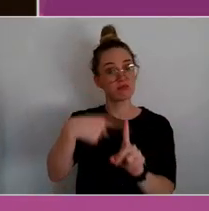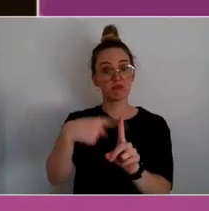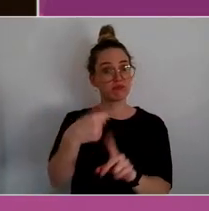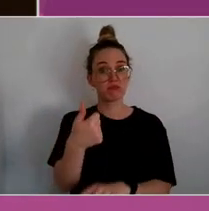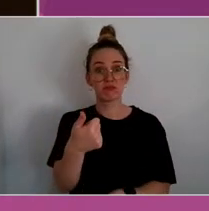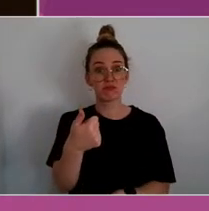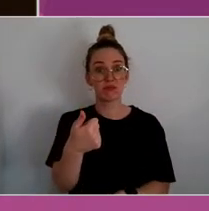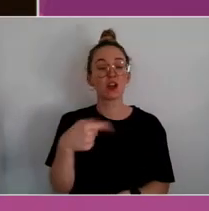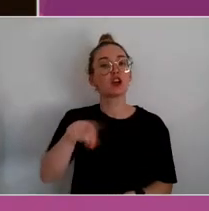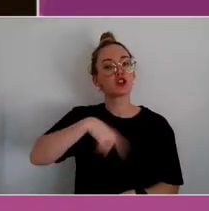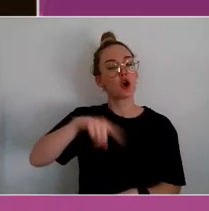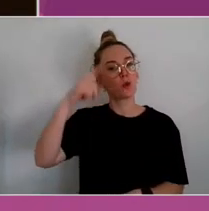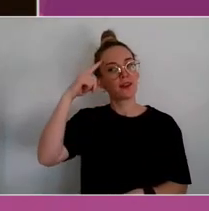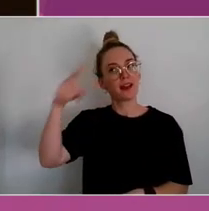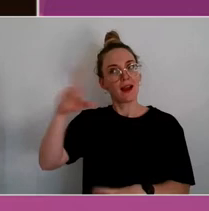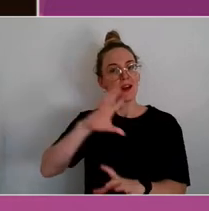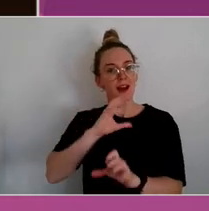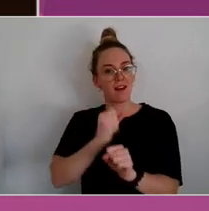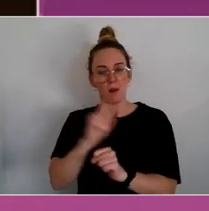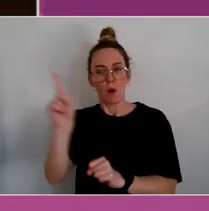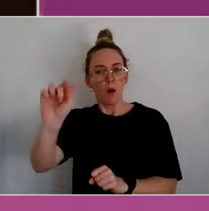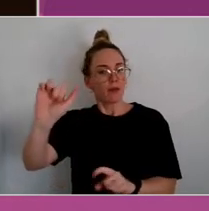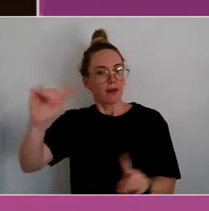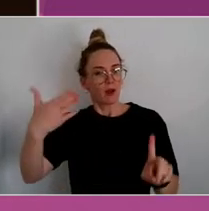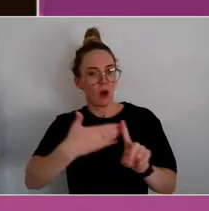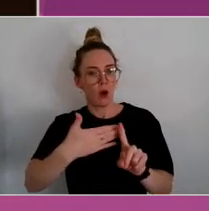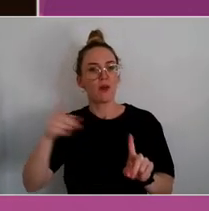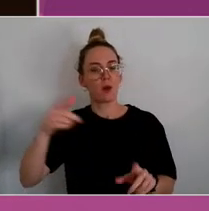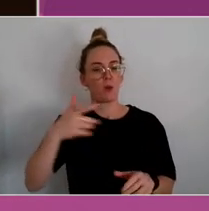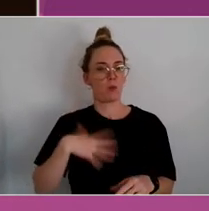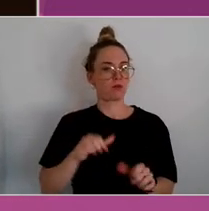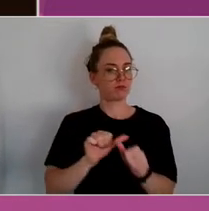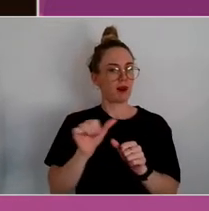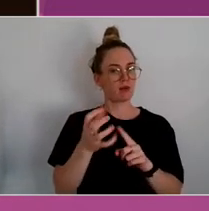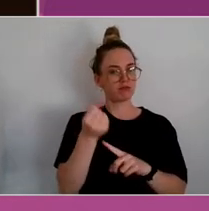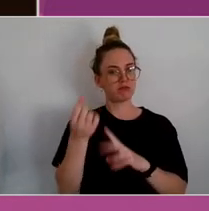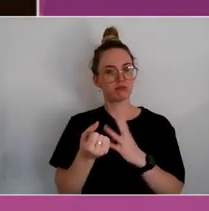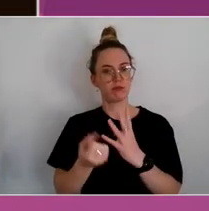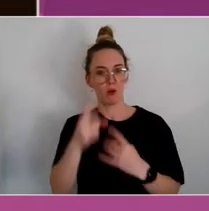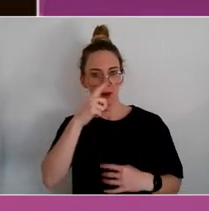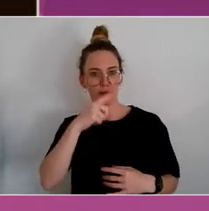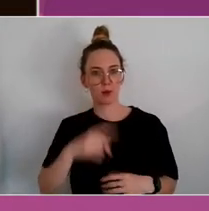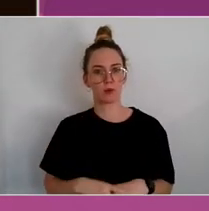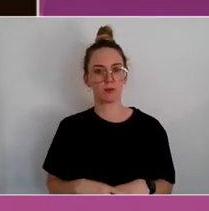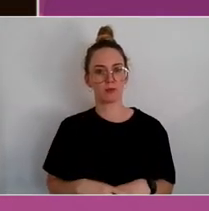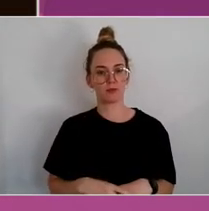It's trying to achieve better outcomes for people. We need to think about outcomes when we think about departmental budgets.